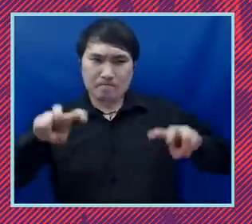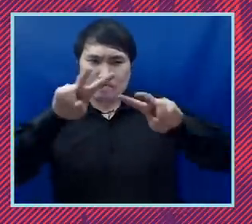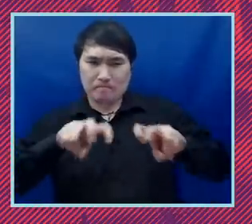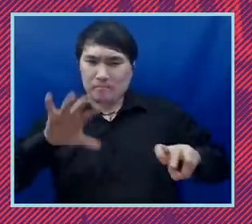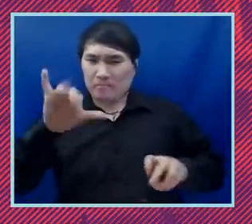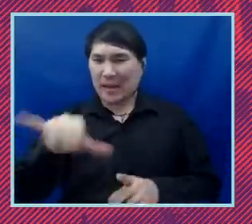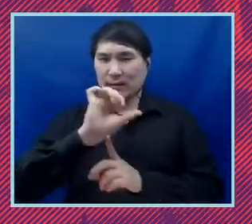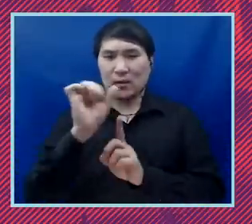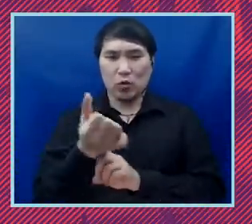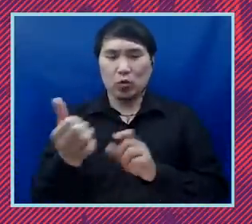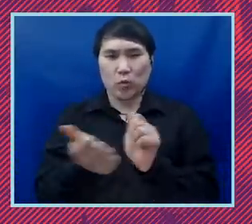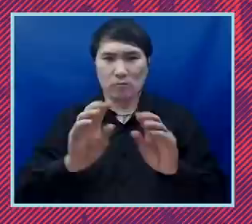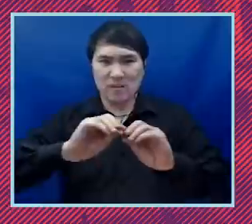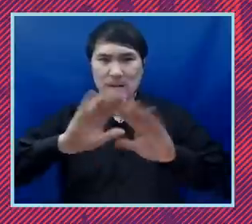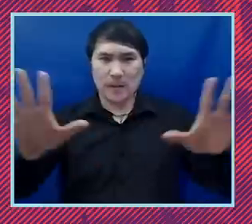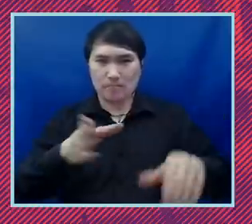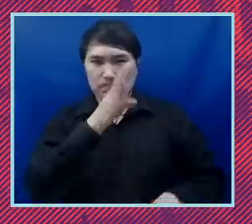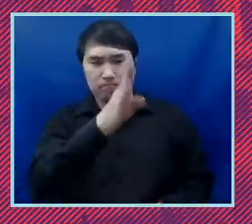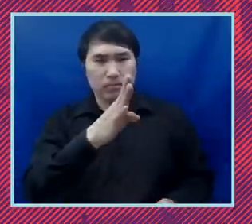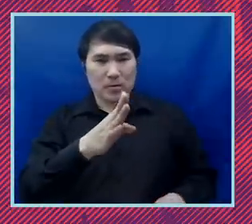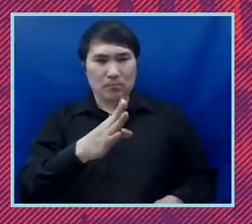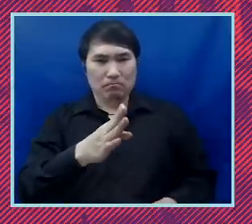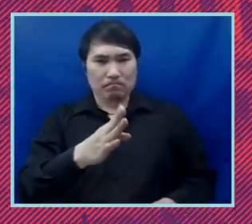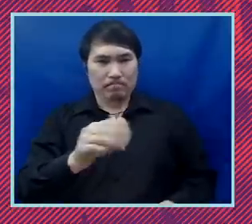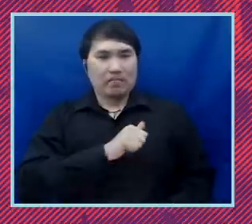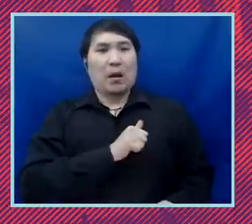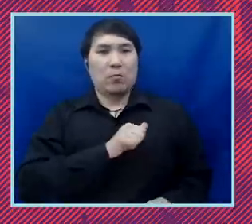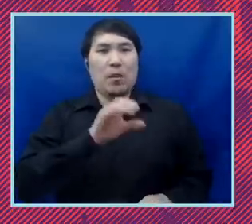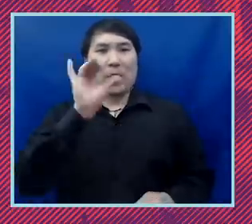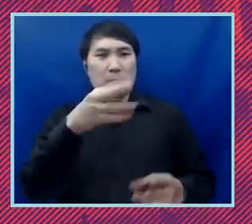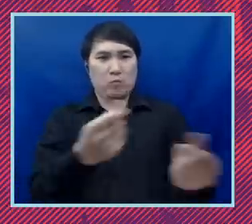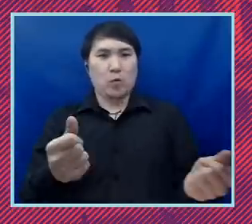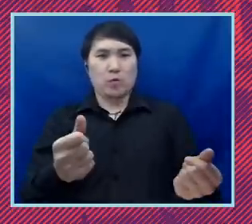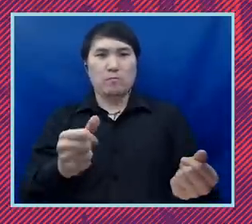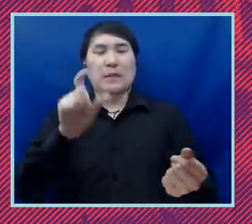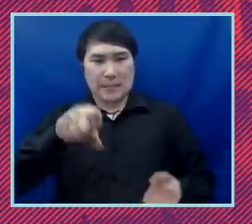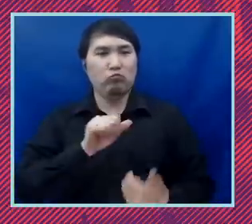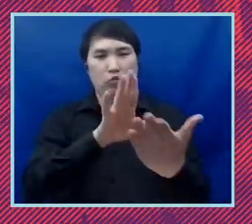eyes, with clear resolve. That is the work that is before us. And that's what today's conversation is